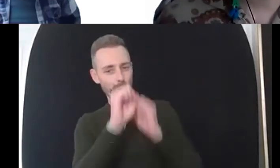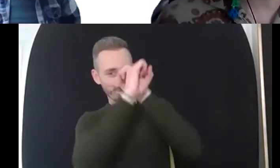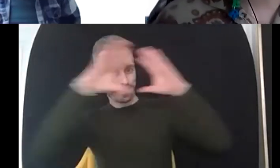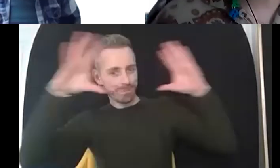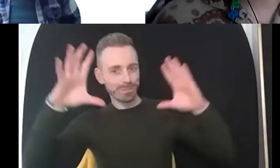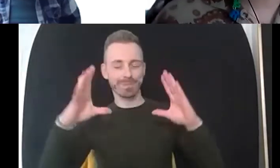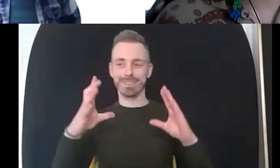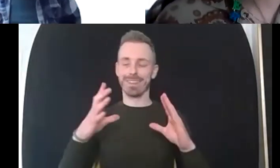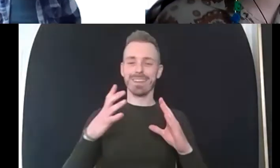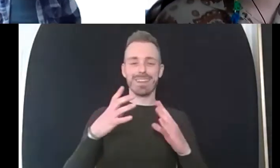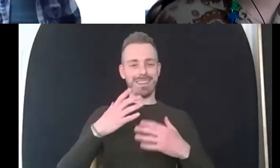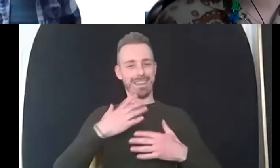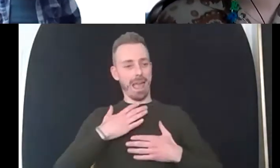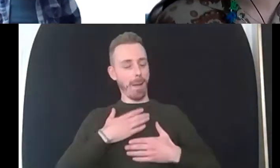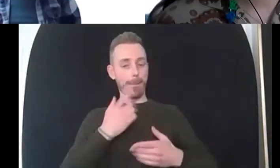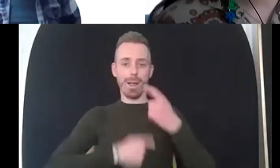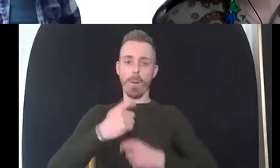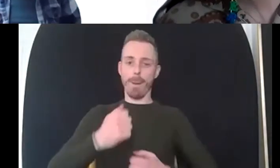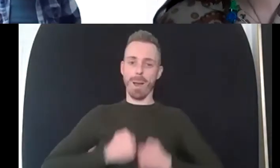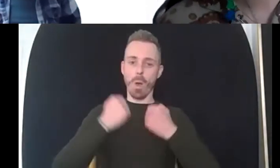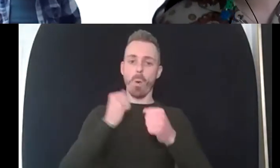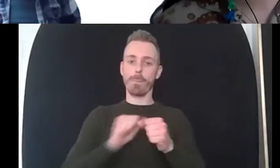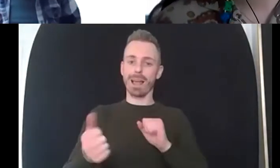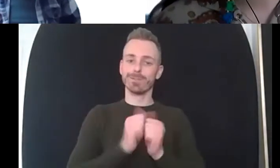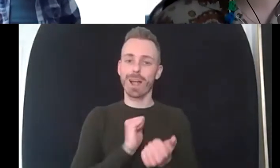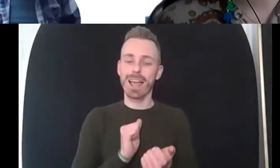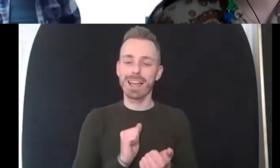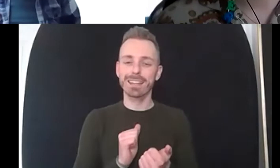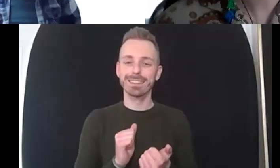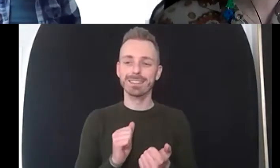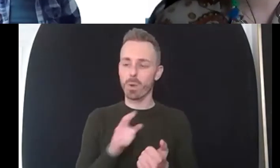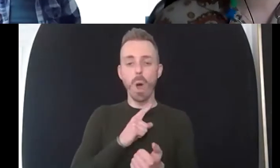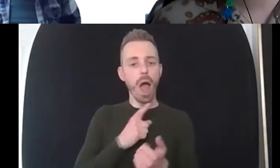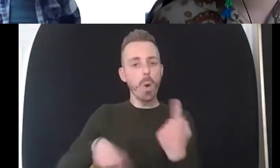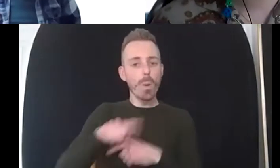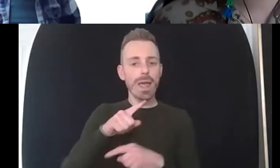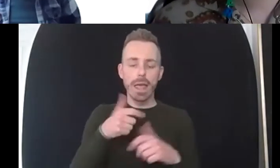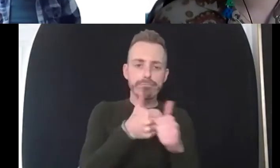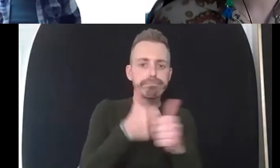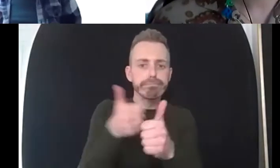or a friend or a colleague like why wouldn't you give yourself that treatment that same treatment